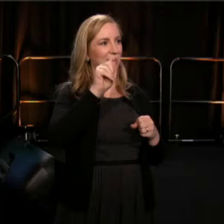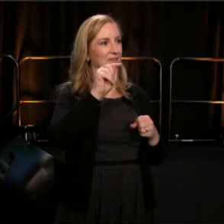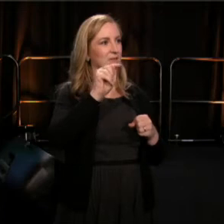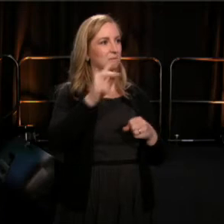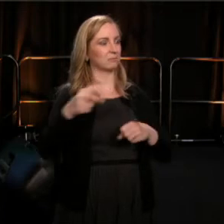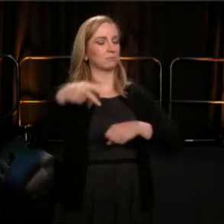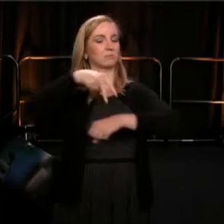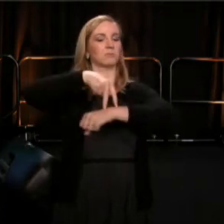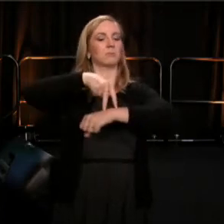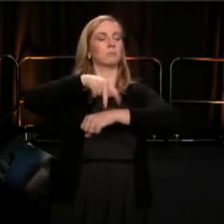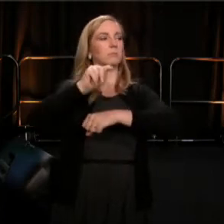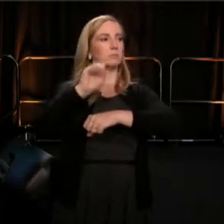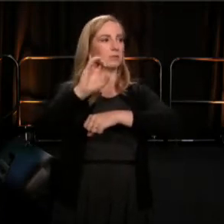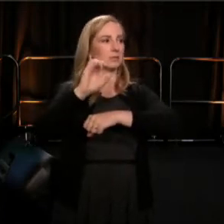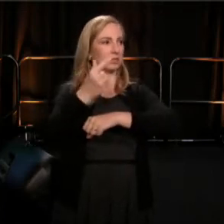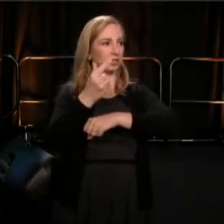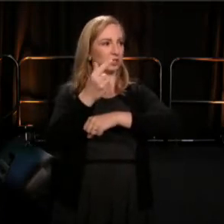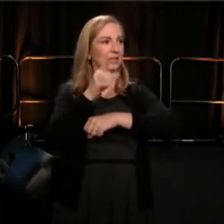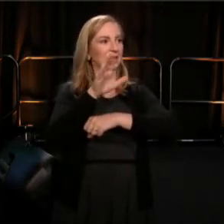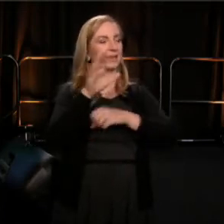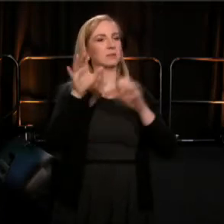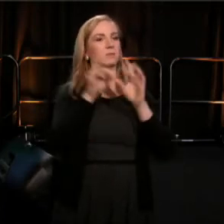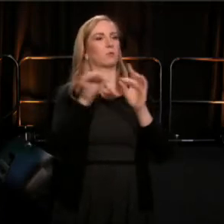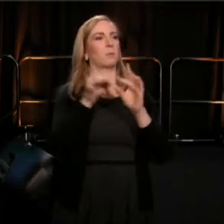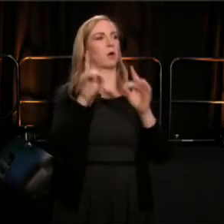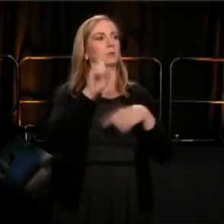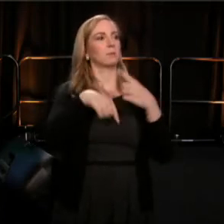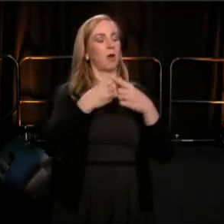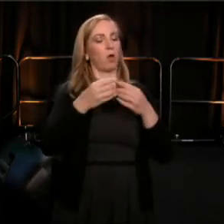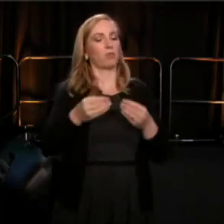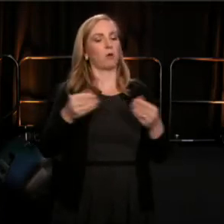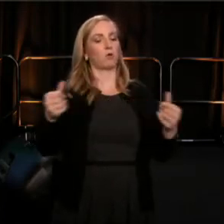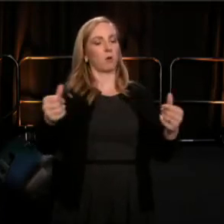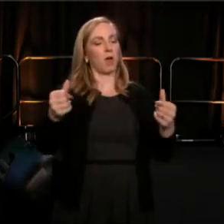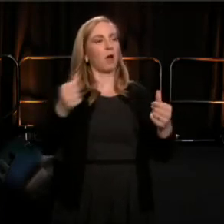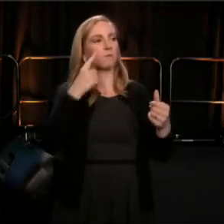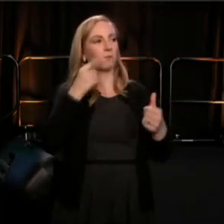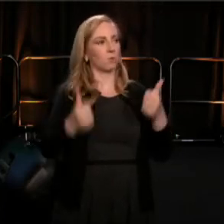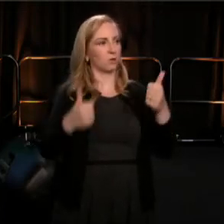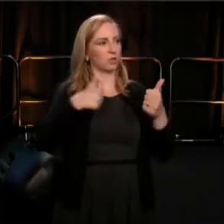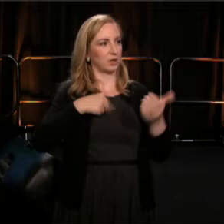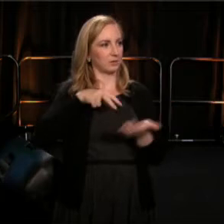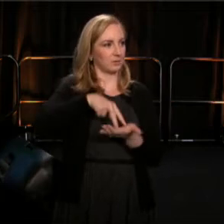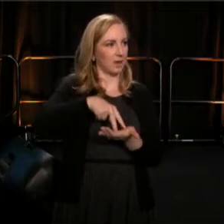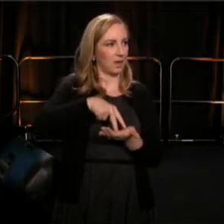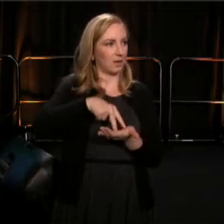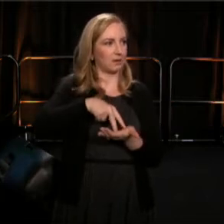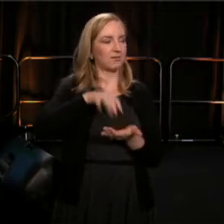"The ground on which I stand". It was a powerful cry for full creative autonomy for black artists,